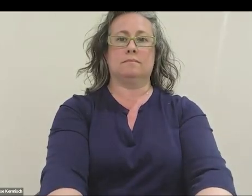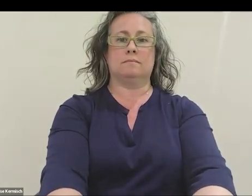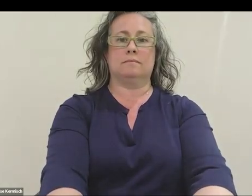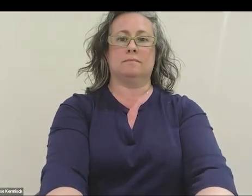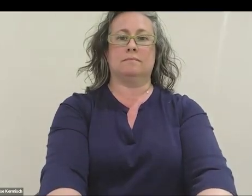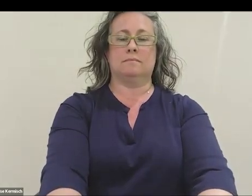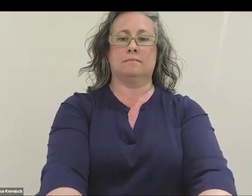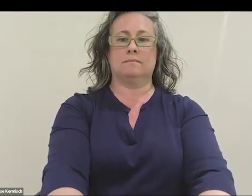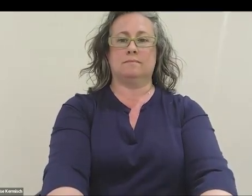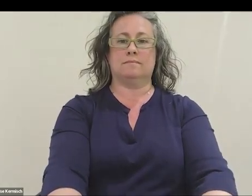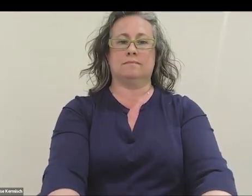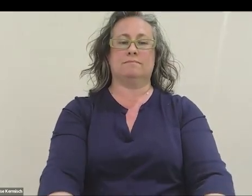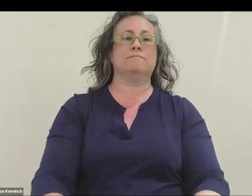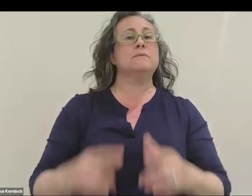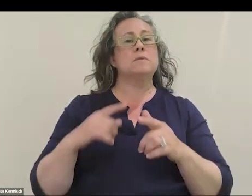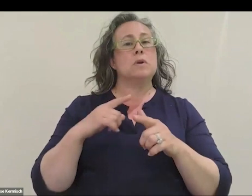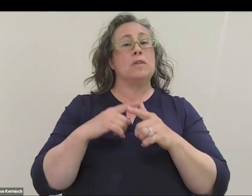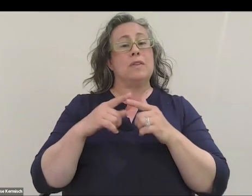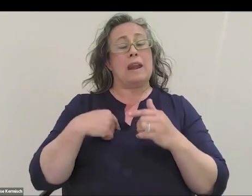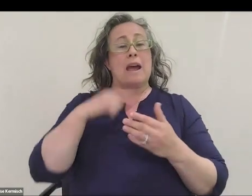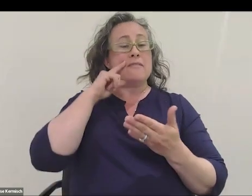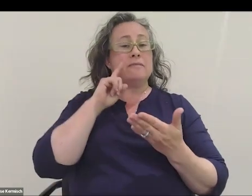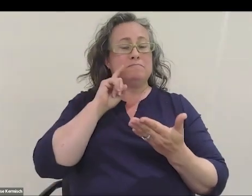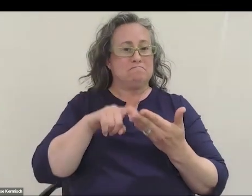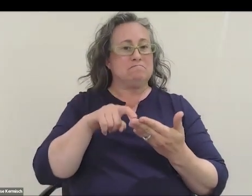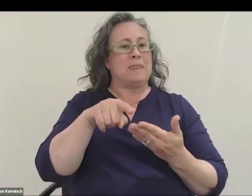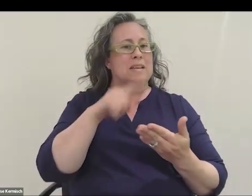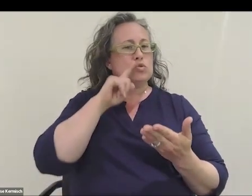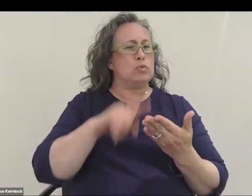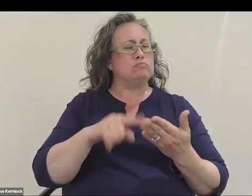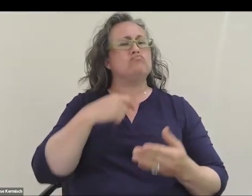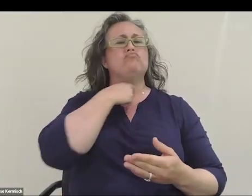Then after all this research got me thinking, "What are the other things